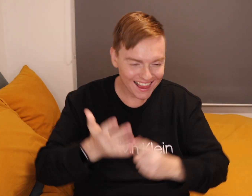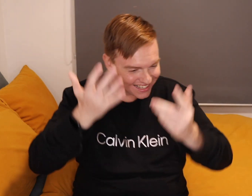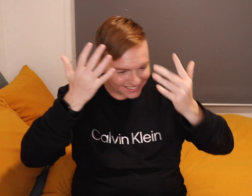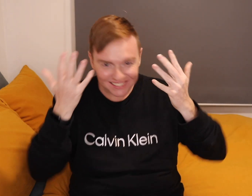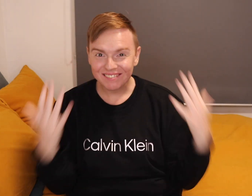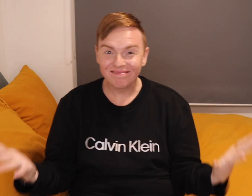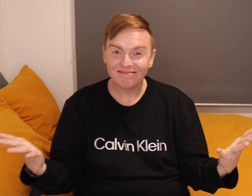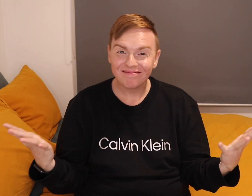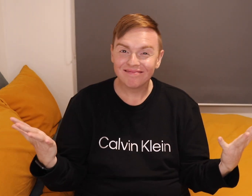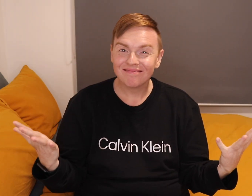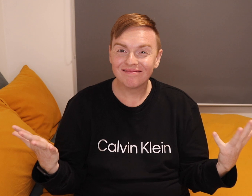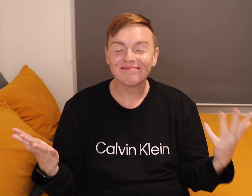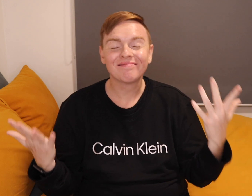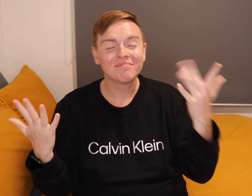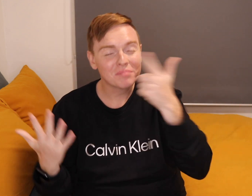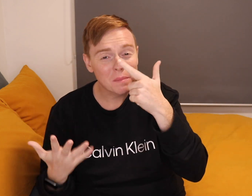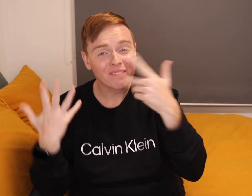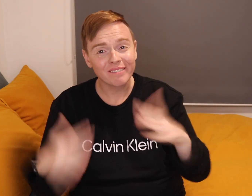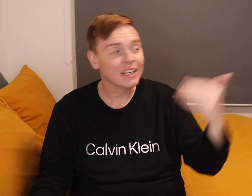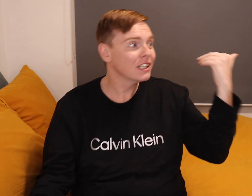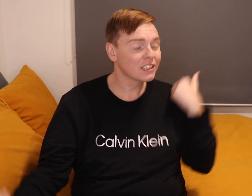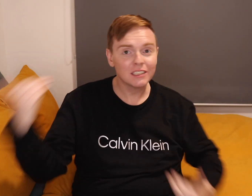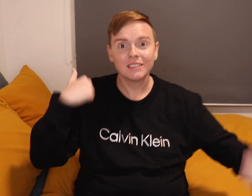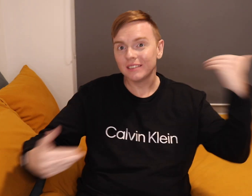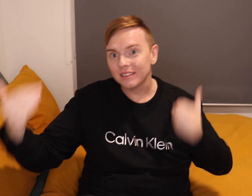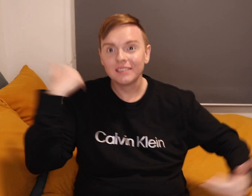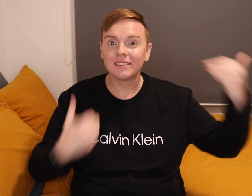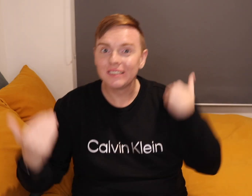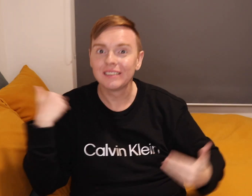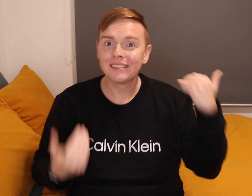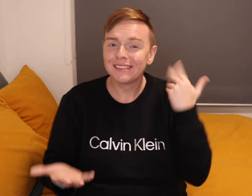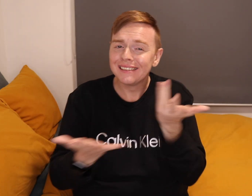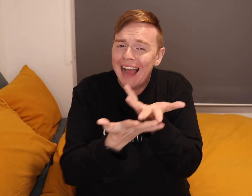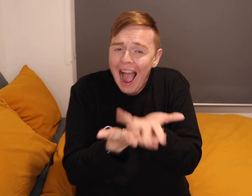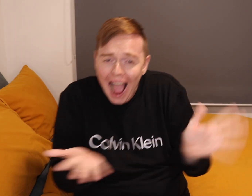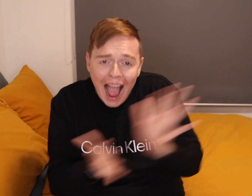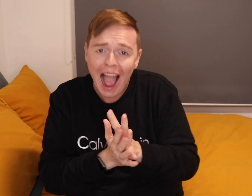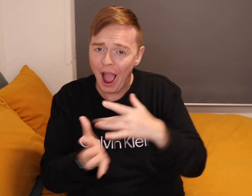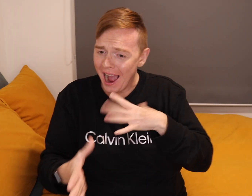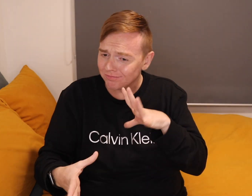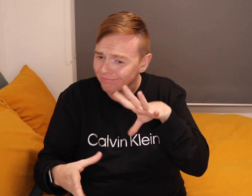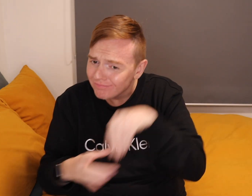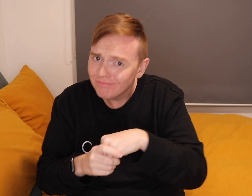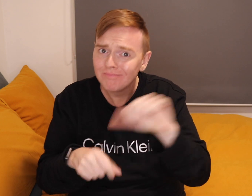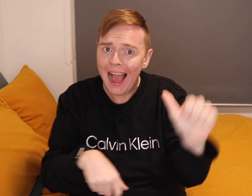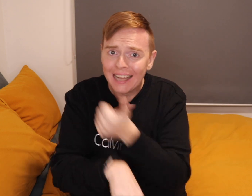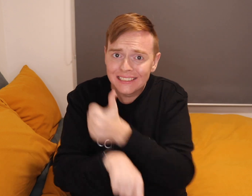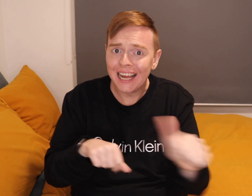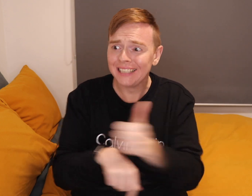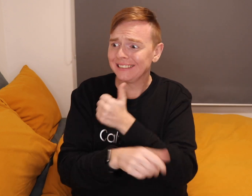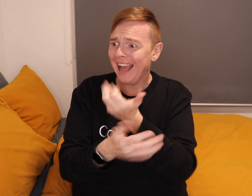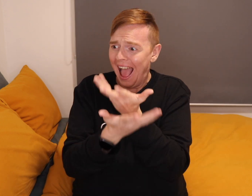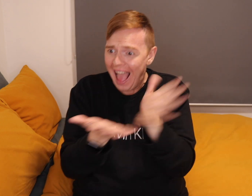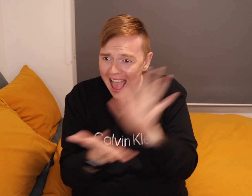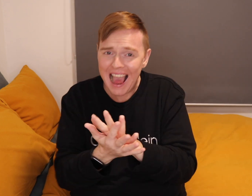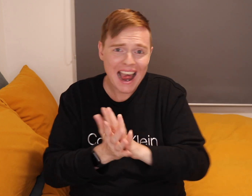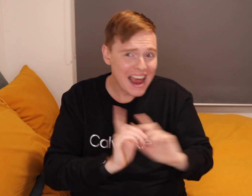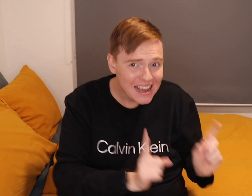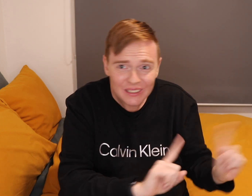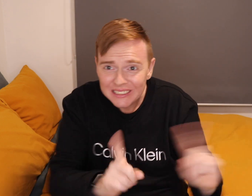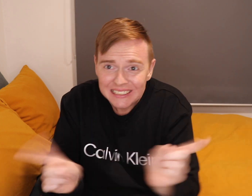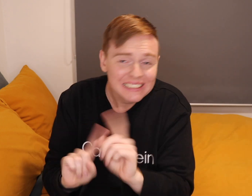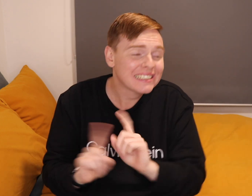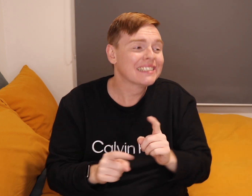People have constantly ask me how do I involved with acting and what to do.